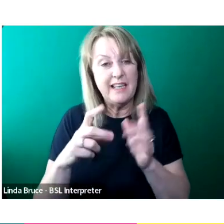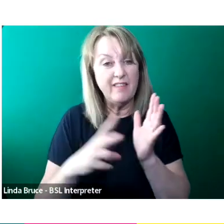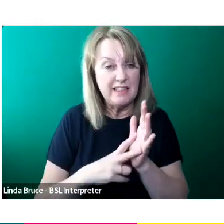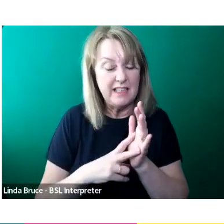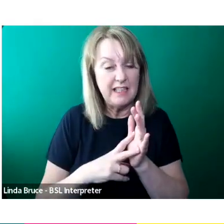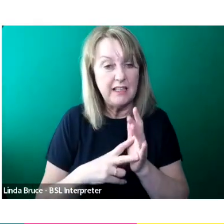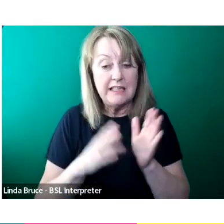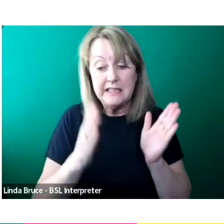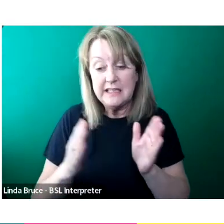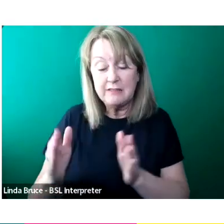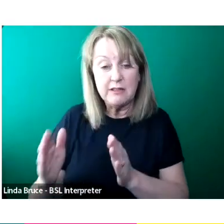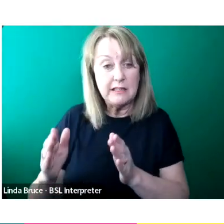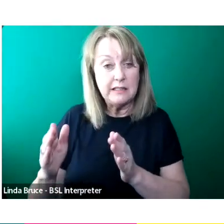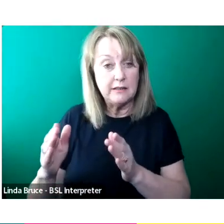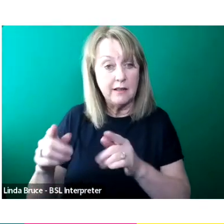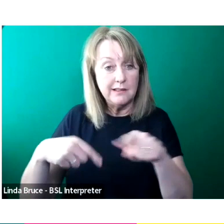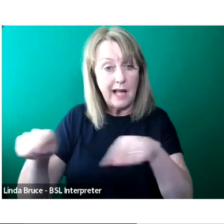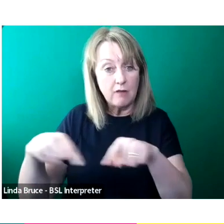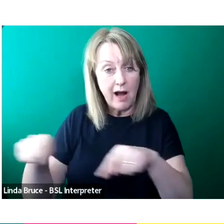that is a lot more sort of technical.